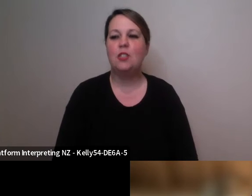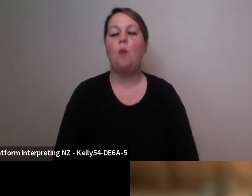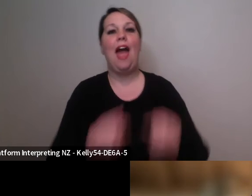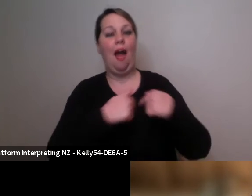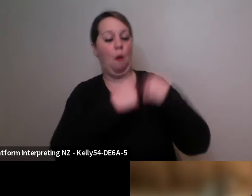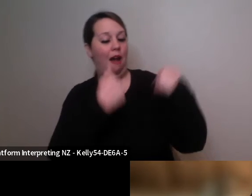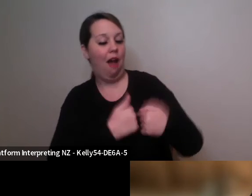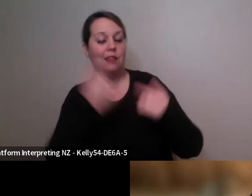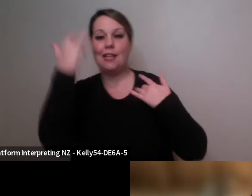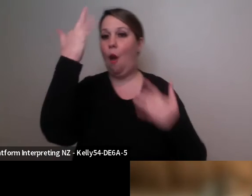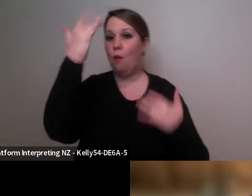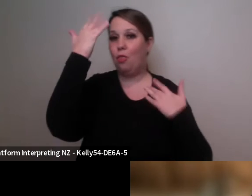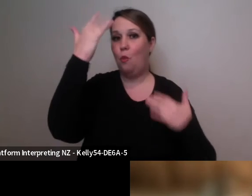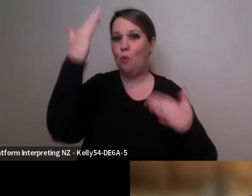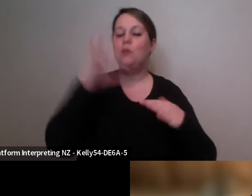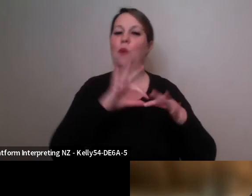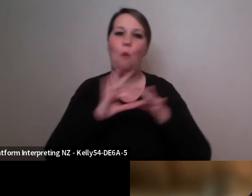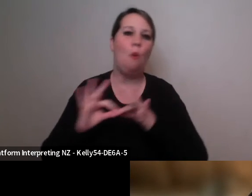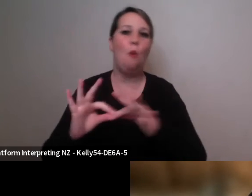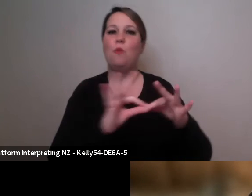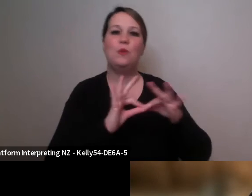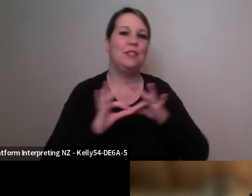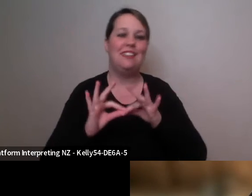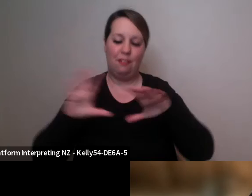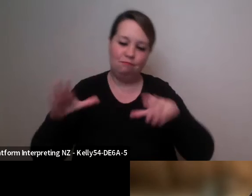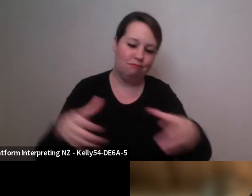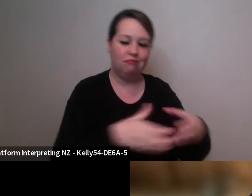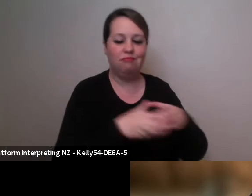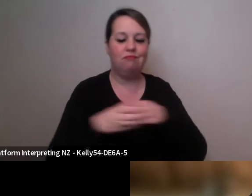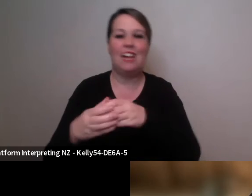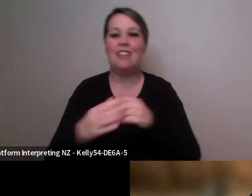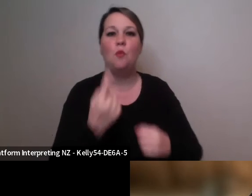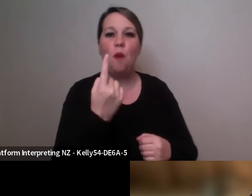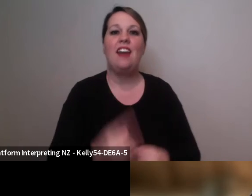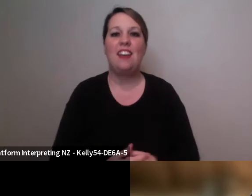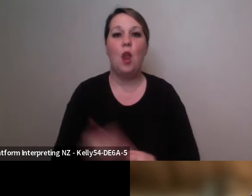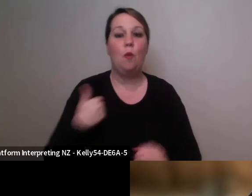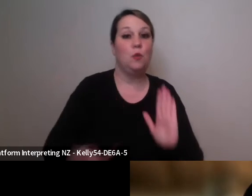one. And as a final comment I would just add, let's keep the kōrero alive eh about getting you here